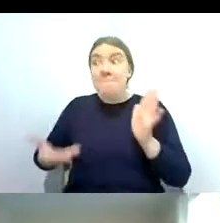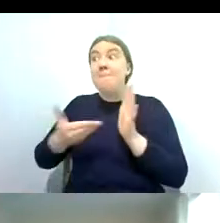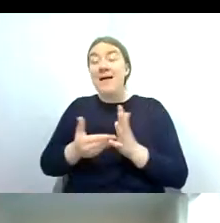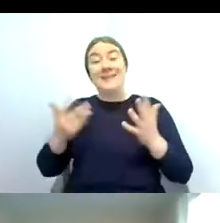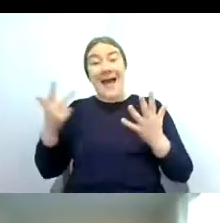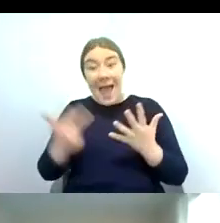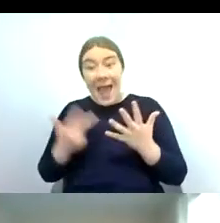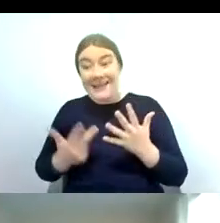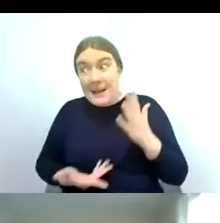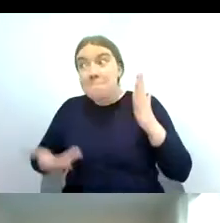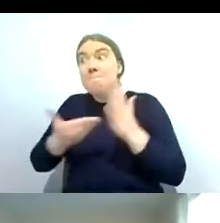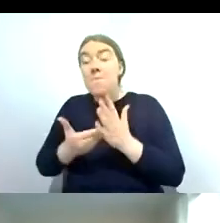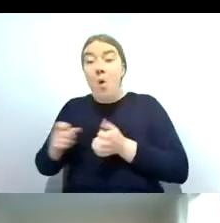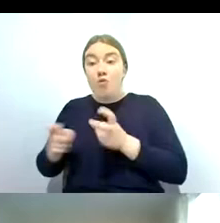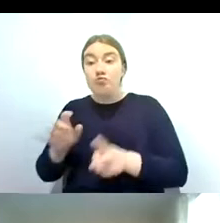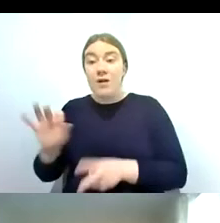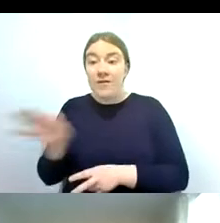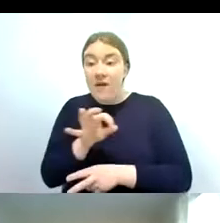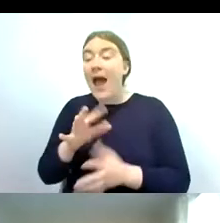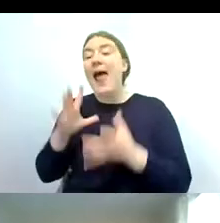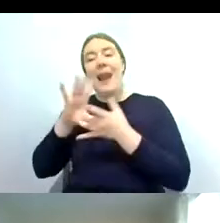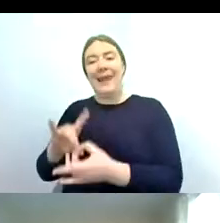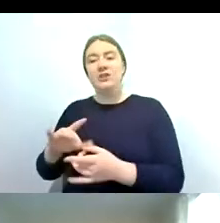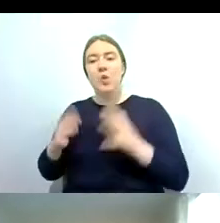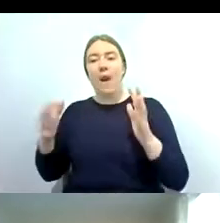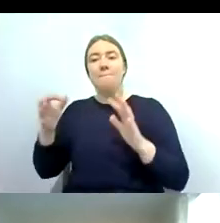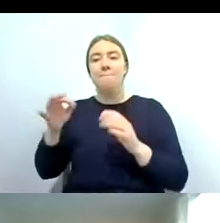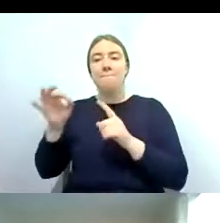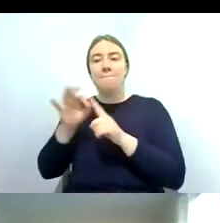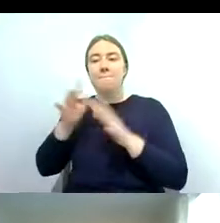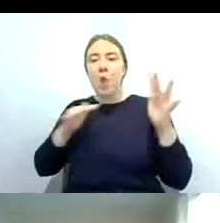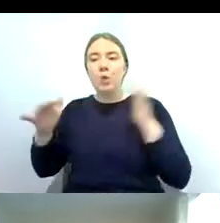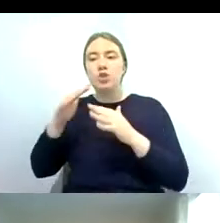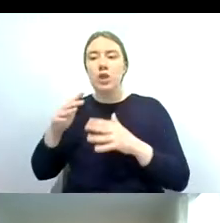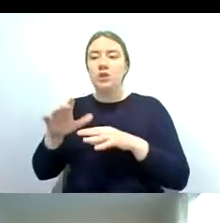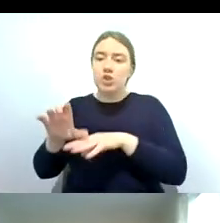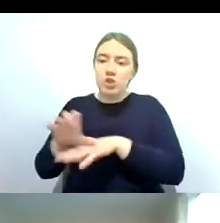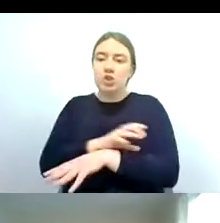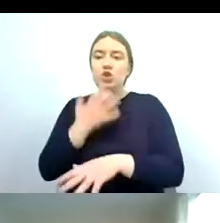associated with high pollution tolerance and these 18 groups have been chosen because they'll allow